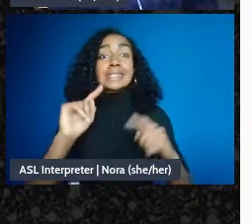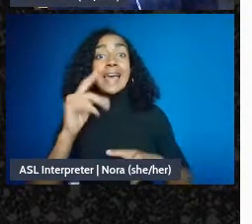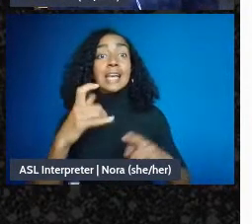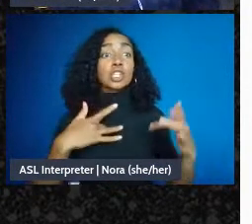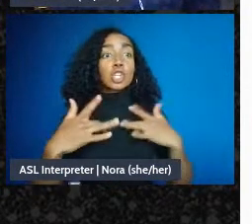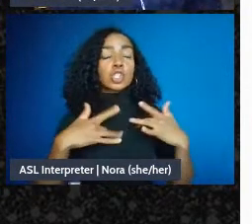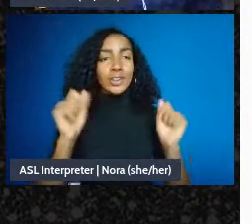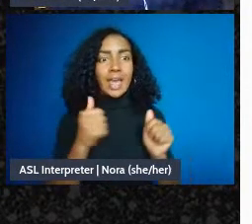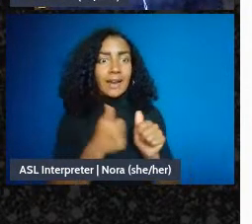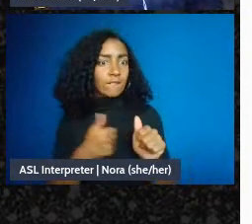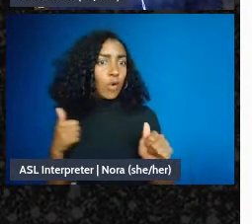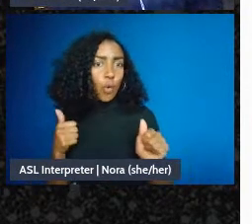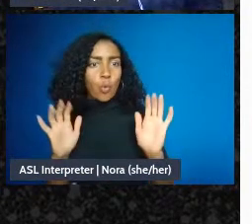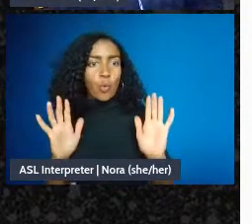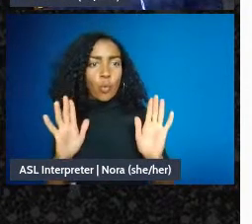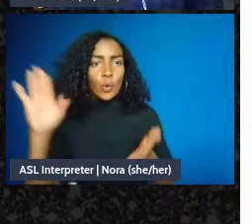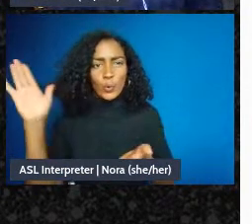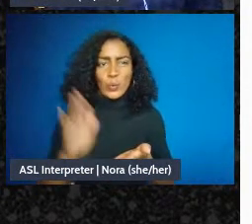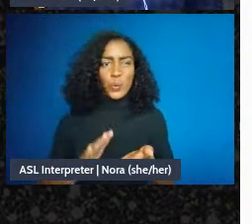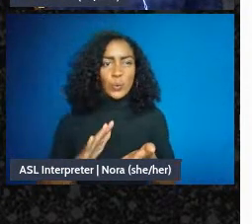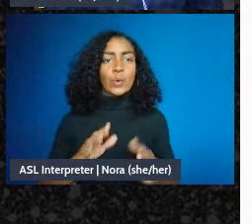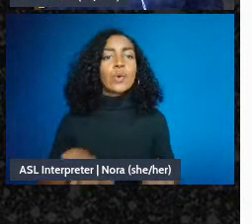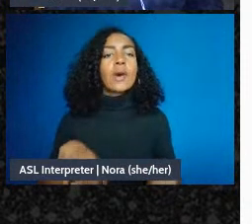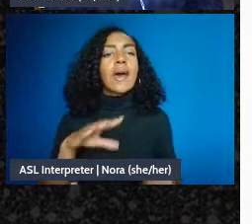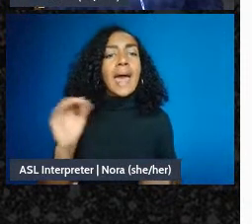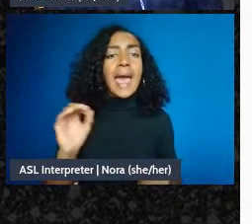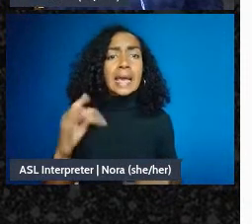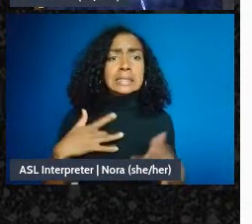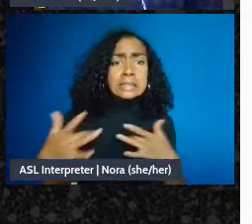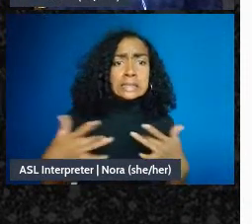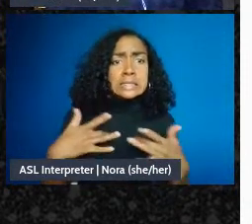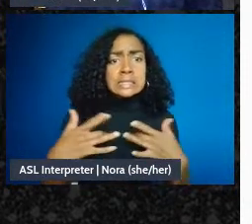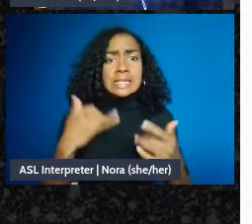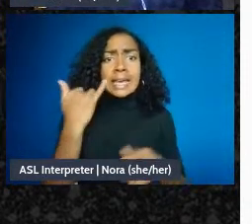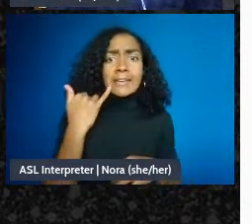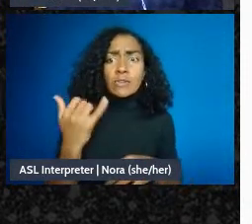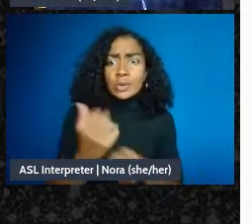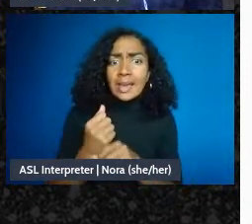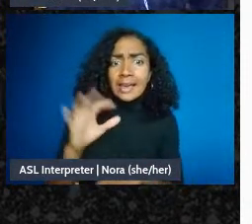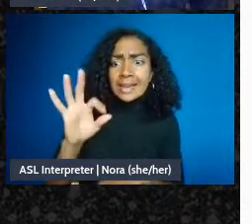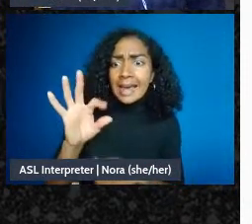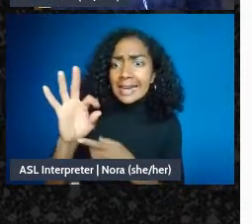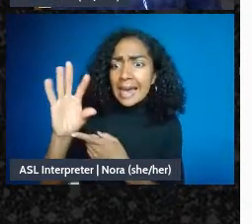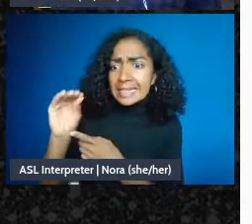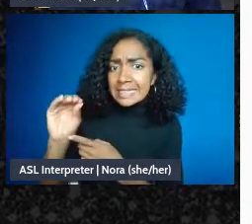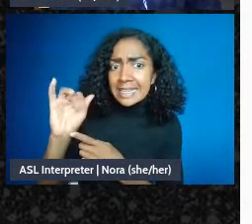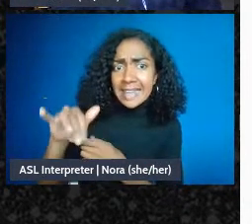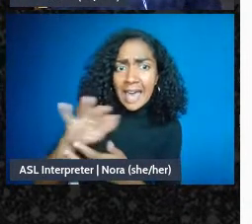not you're going to get 990, and those kinds of worries that lots of groups have.